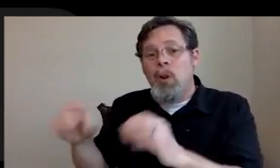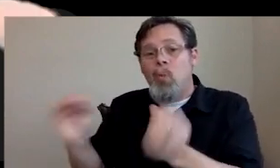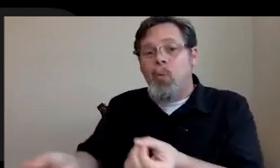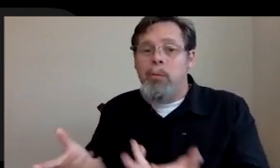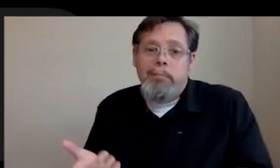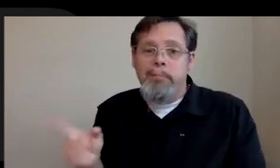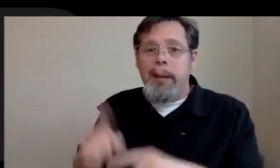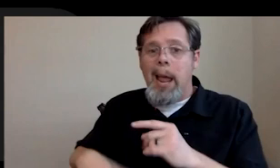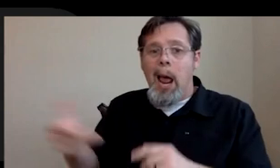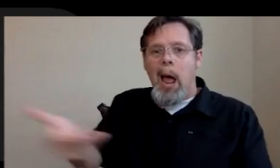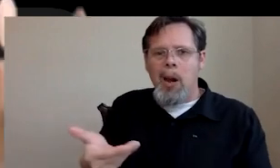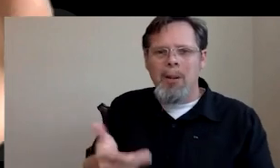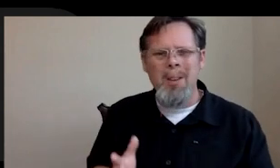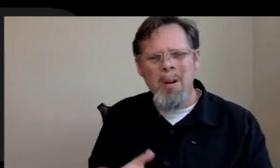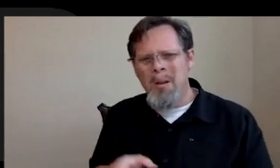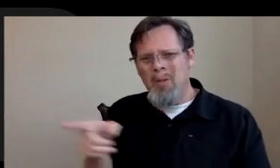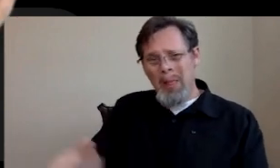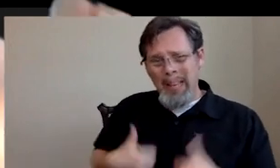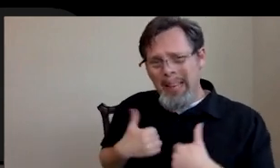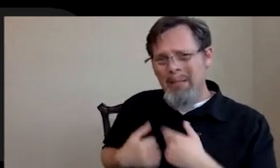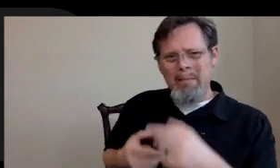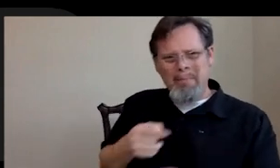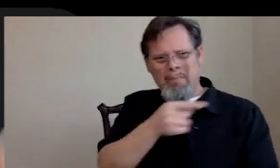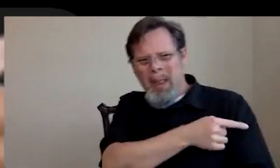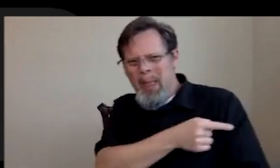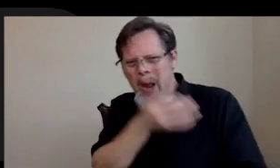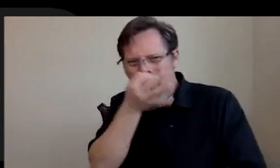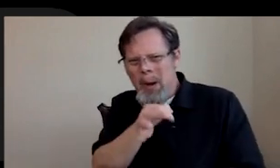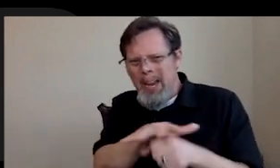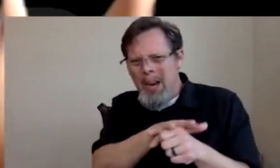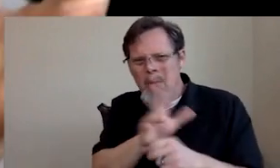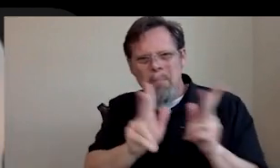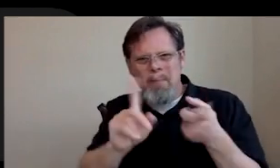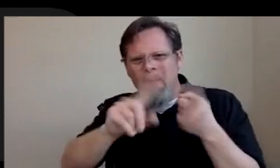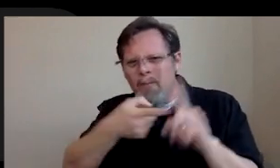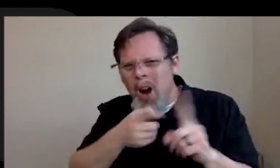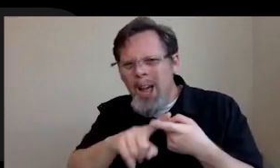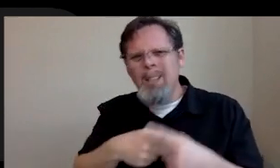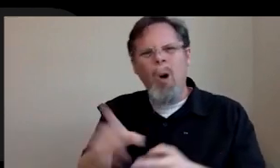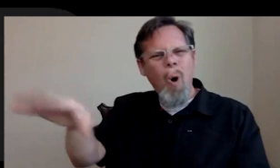couple of people here know you. They vouched for you and you're very talented. We can clearly see we're just not going to hire you because, you know,